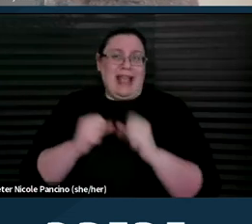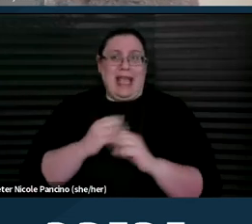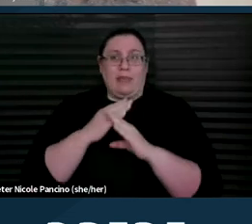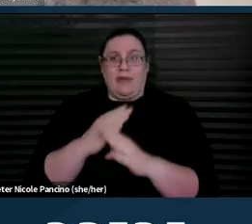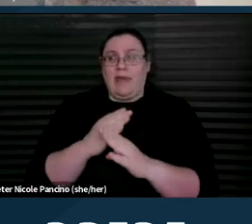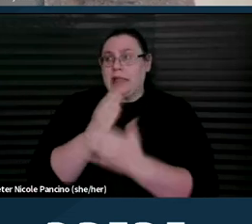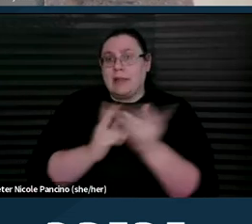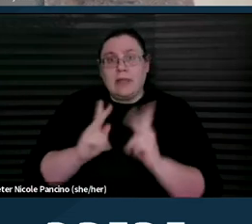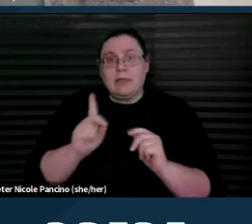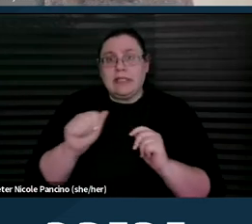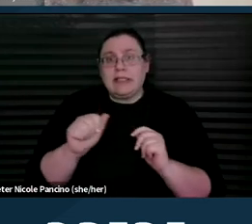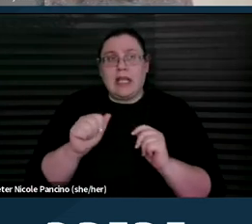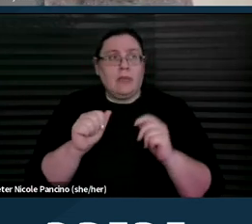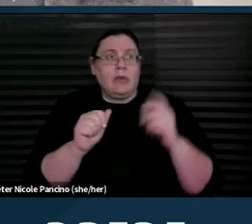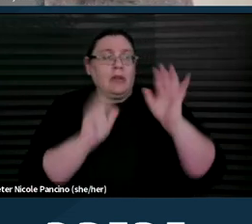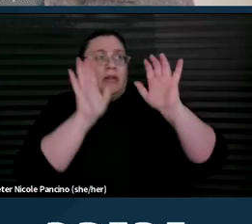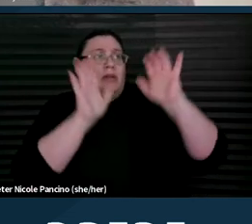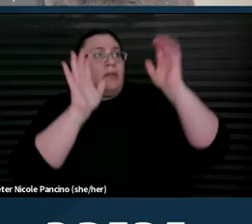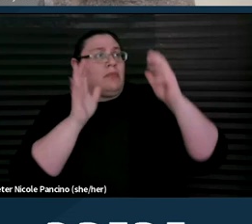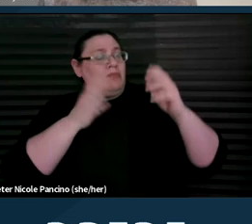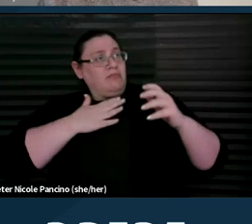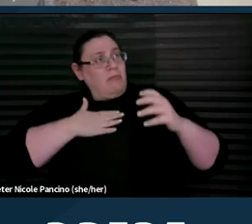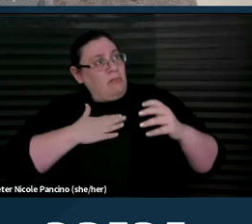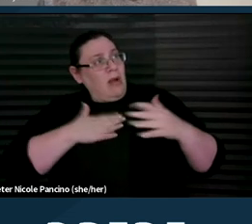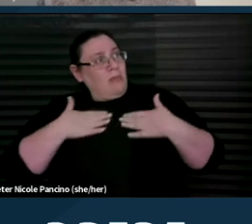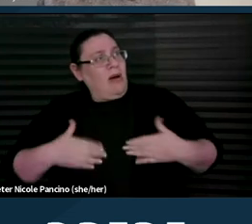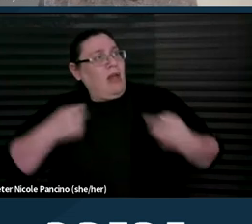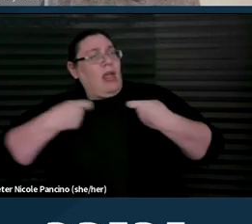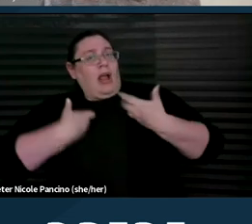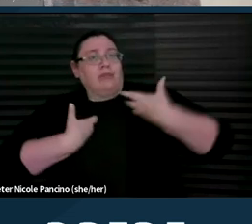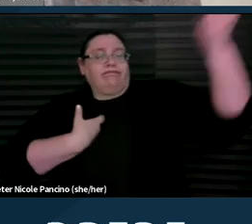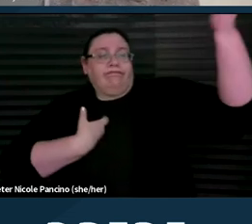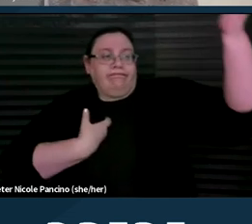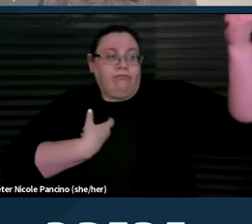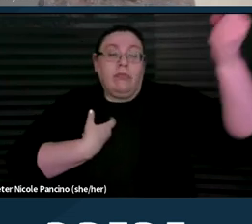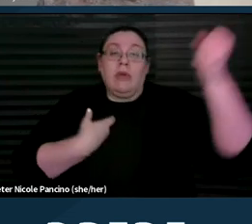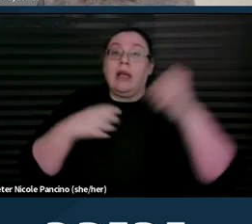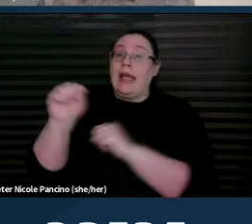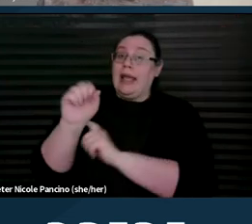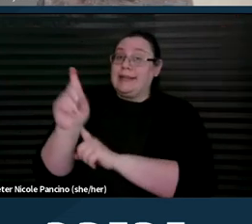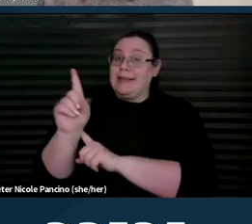from exercising their bodily autonomy and supported decision-making is a less restrictive